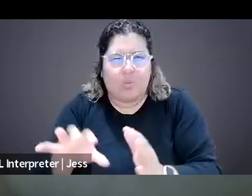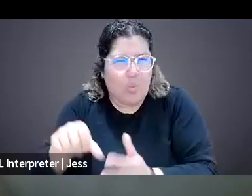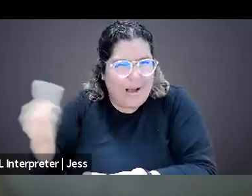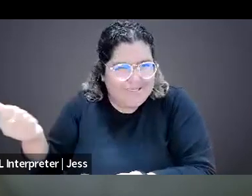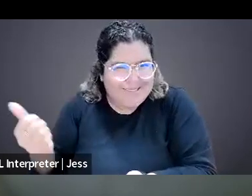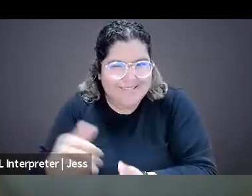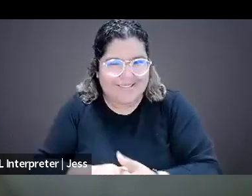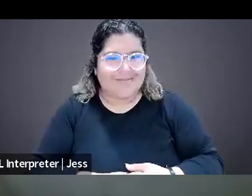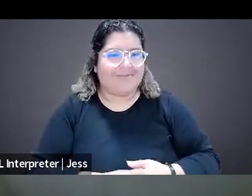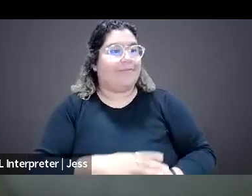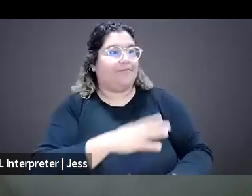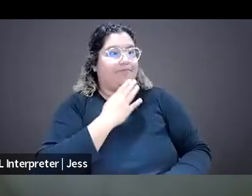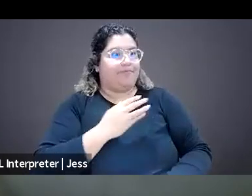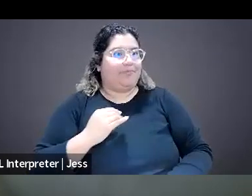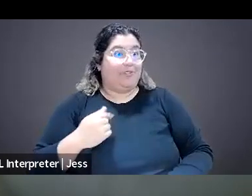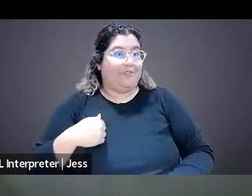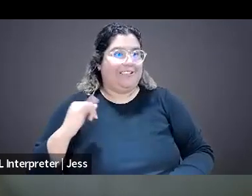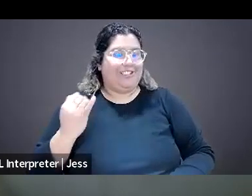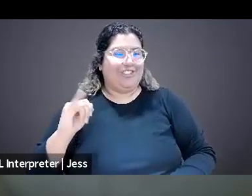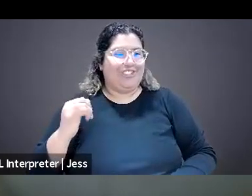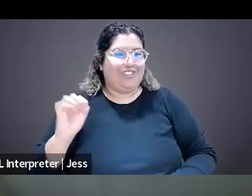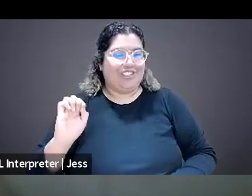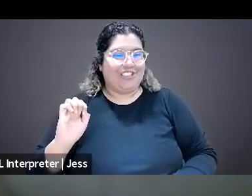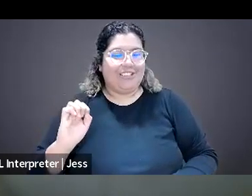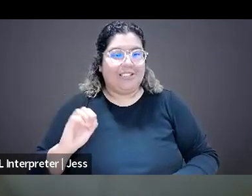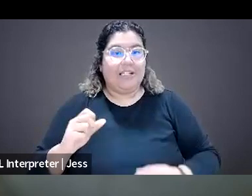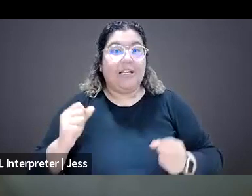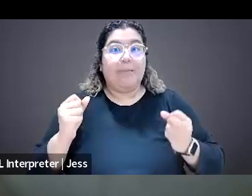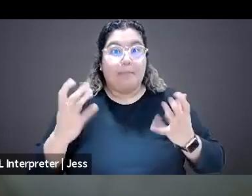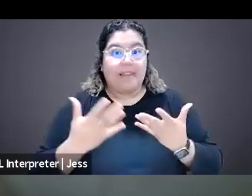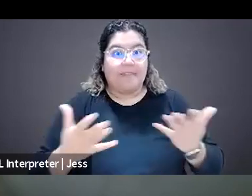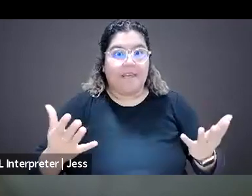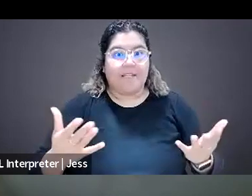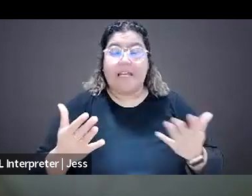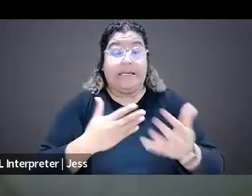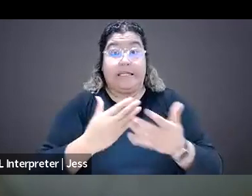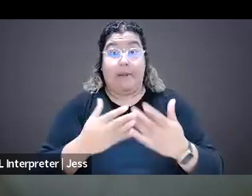There are a lot of things newsrooms can do, no matter what size and what resources they have.